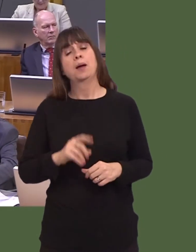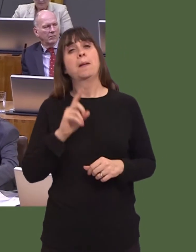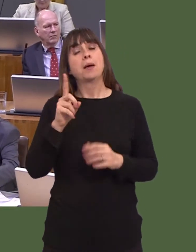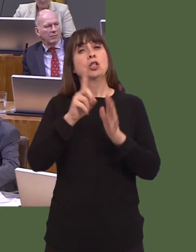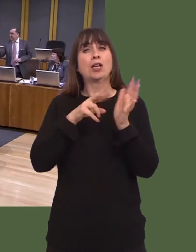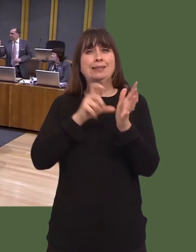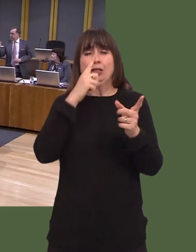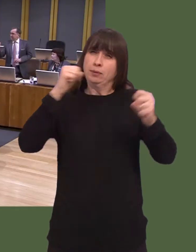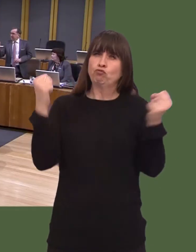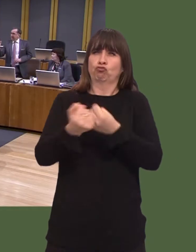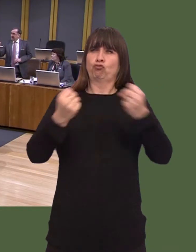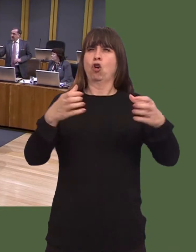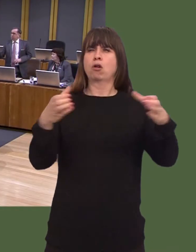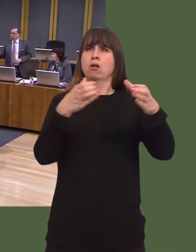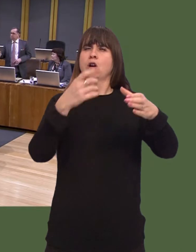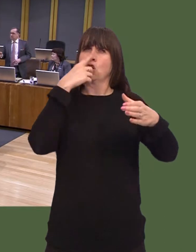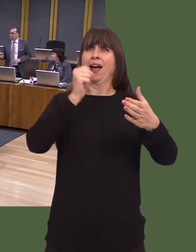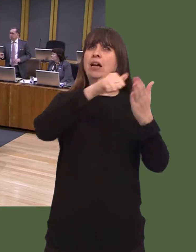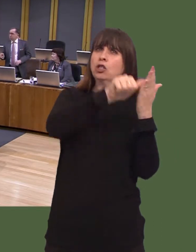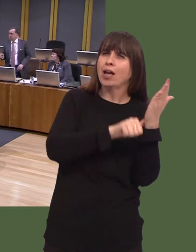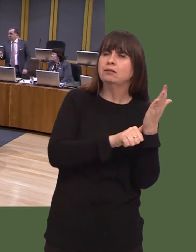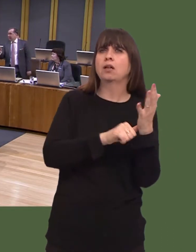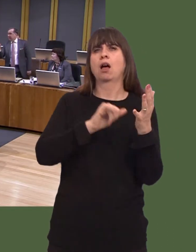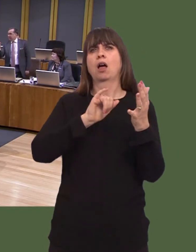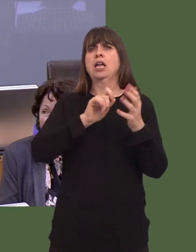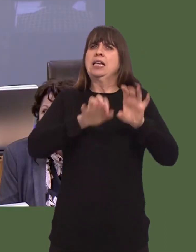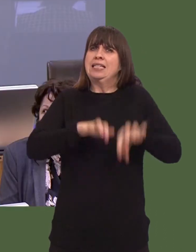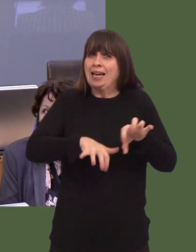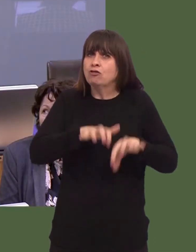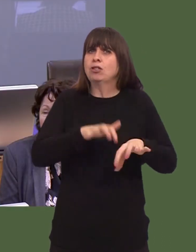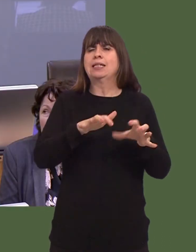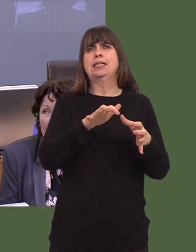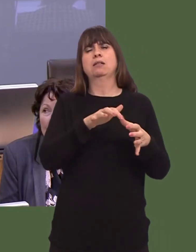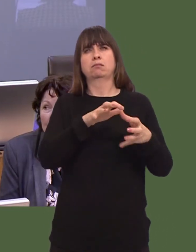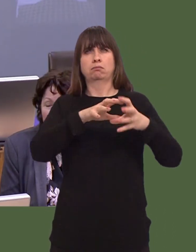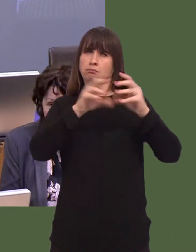agendas, a secretariat and a clear purpose and future work plan. Thatís what you should be concentrating on.